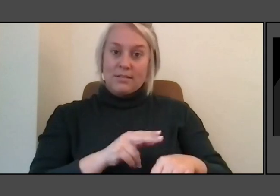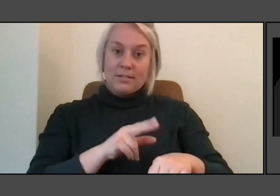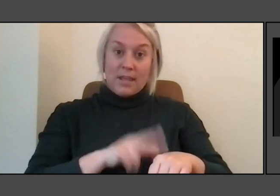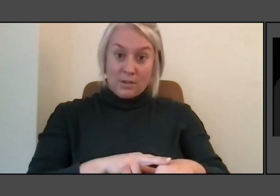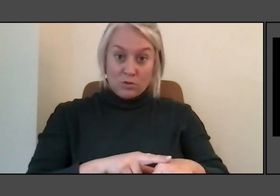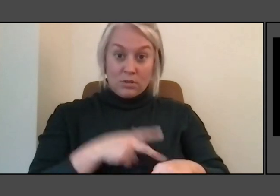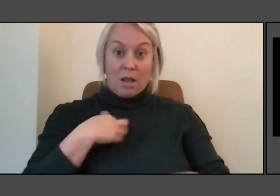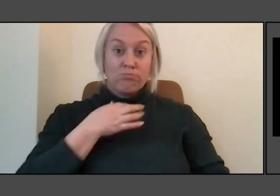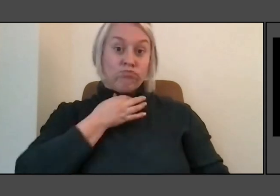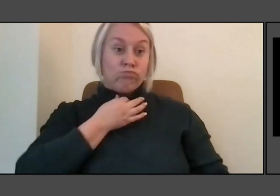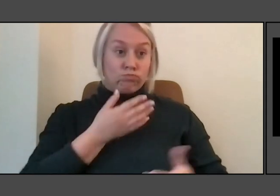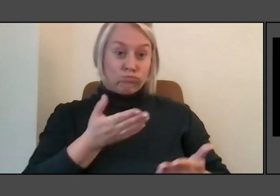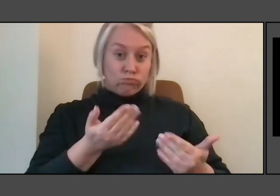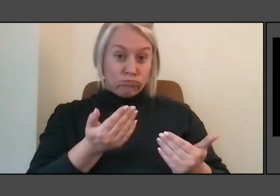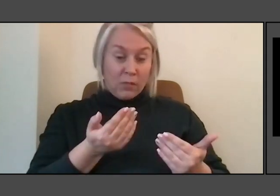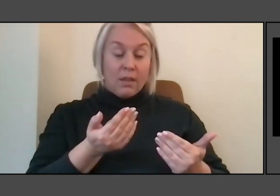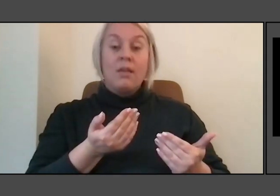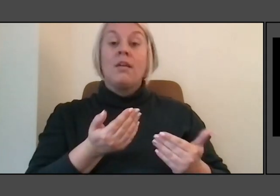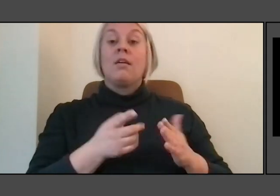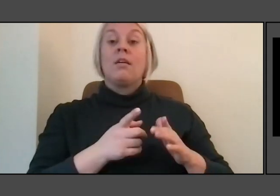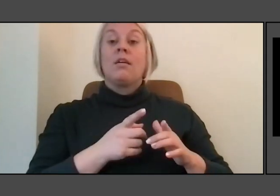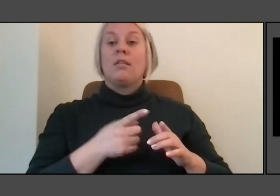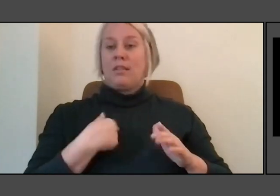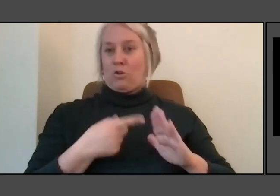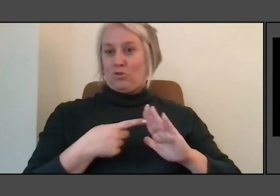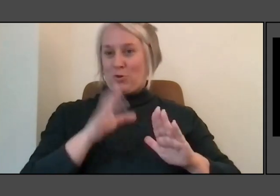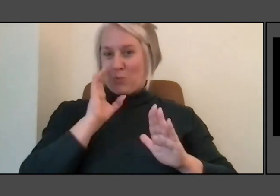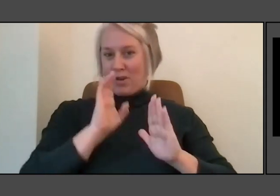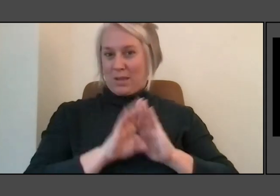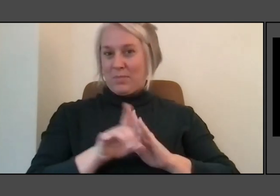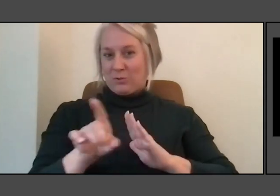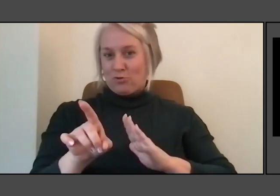I'll show you one image because I think what can an artist do